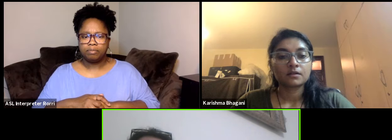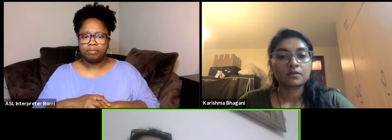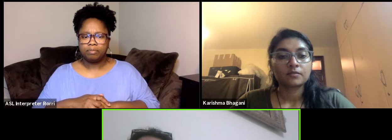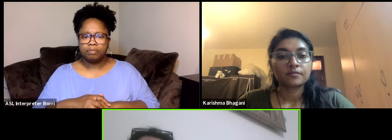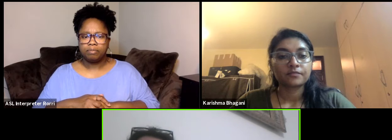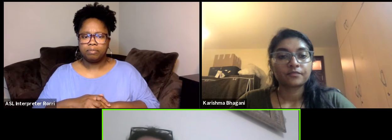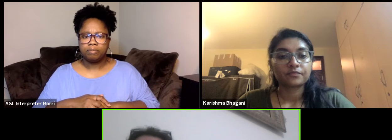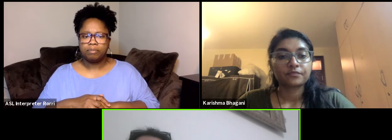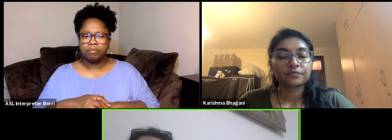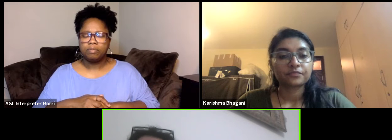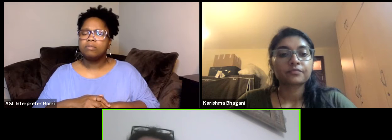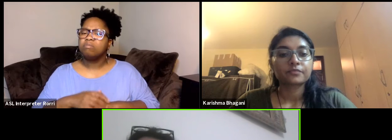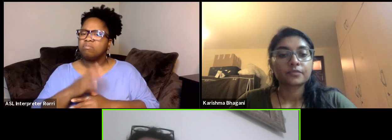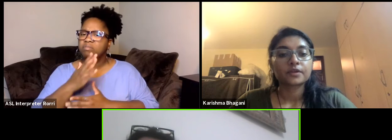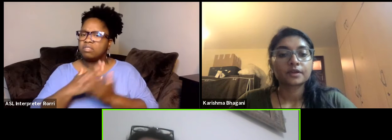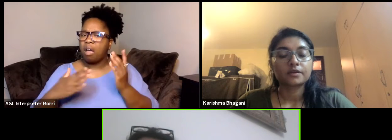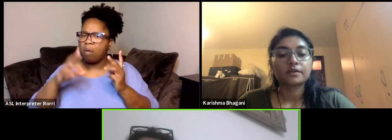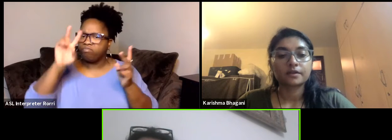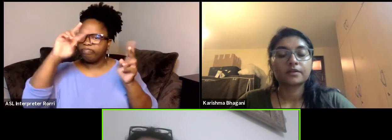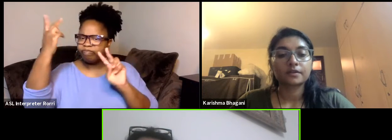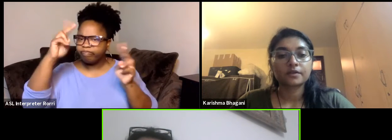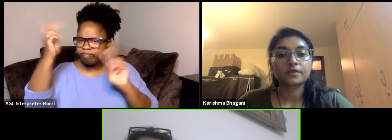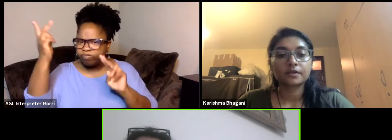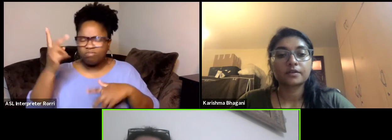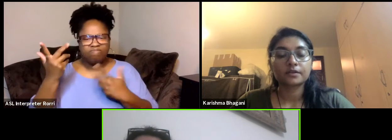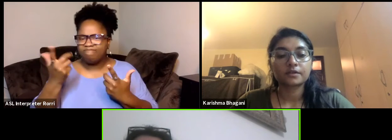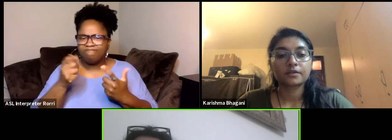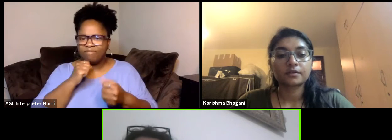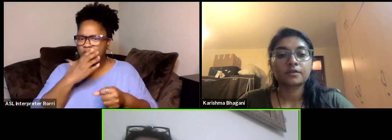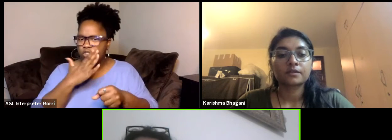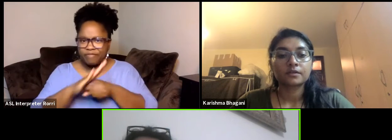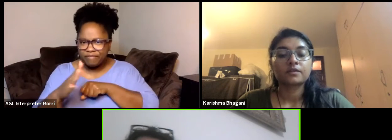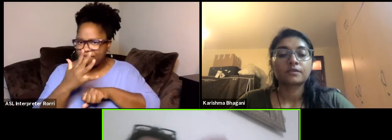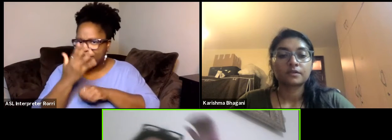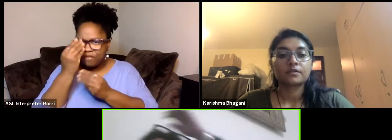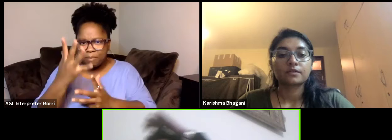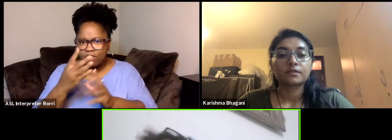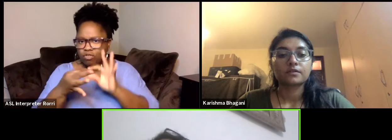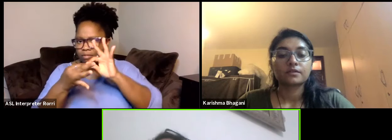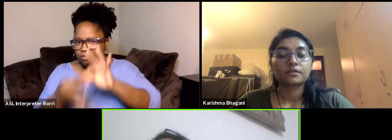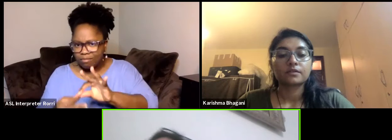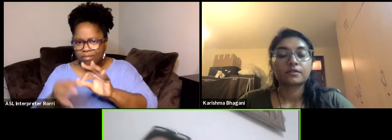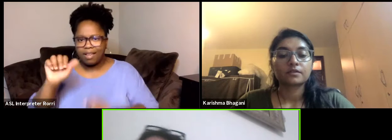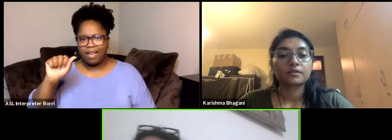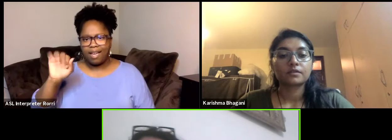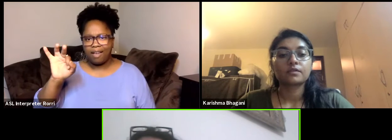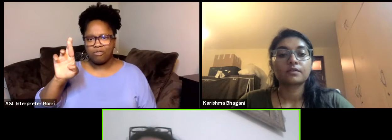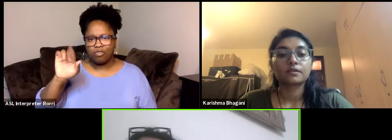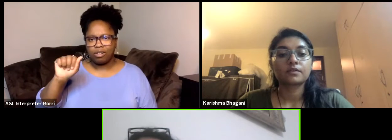Misinformation or lack of information about the continent and the local languages in the continent